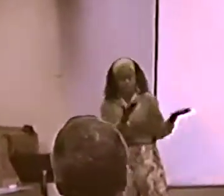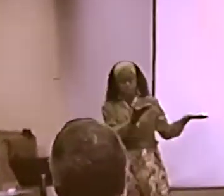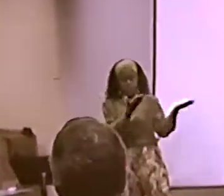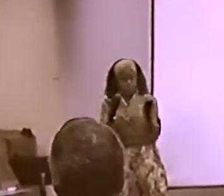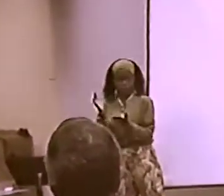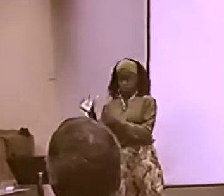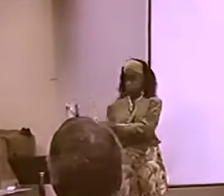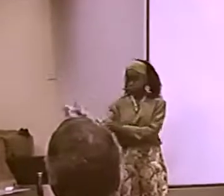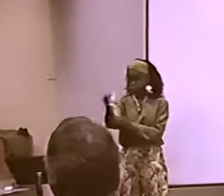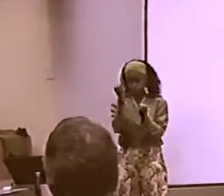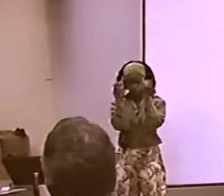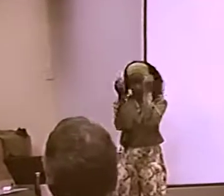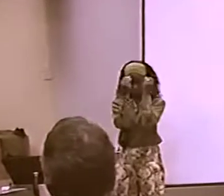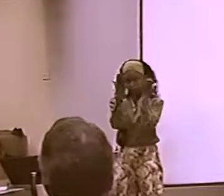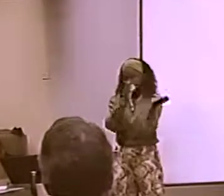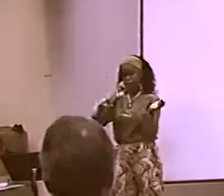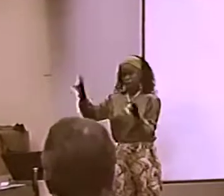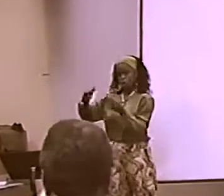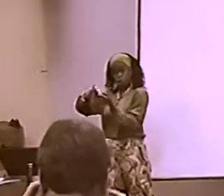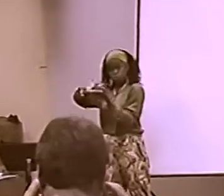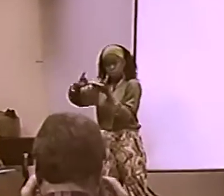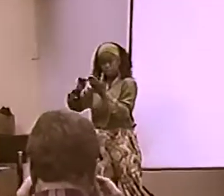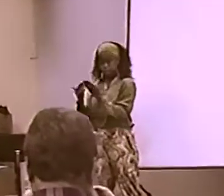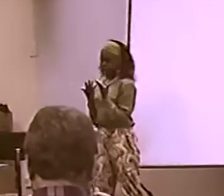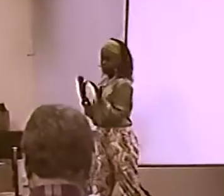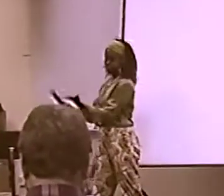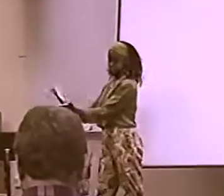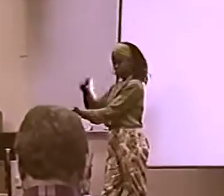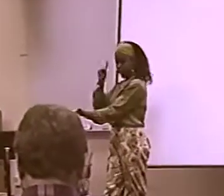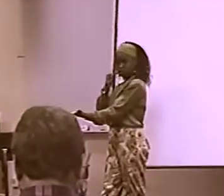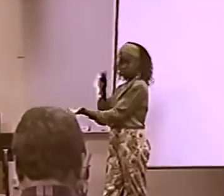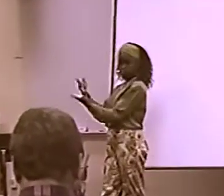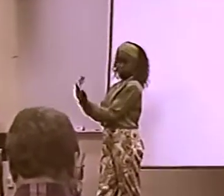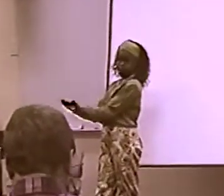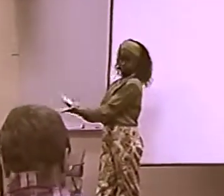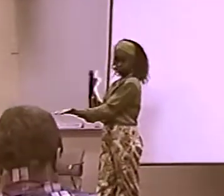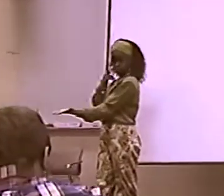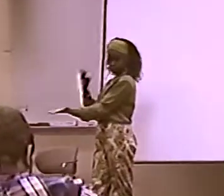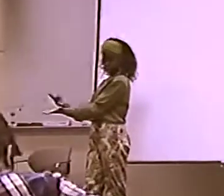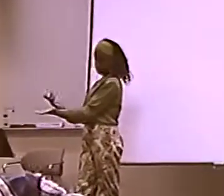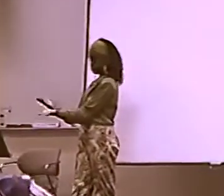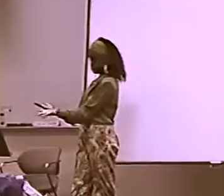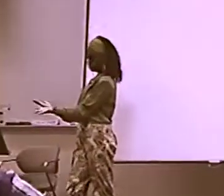I WANT YOU TO GIVE ME THE POWER OF YOUR IDEAS AND YOUR ENTHUSIASM